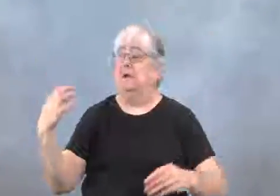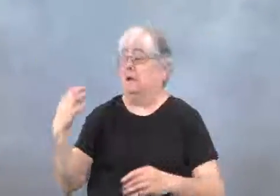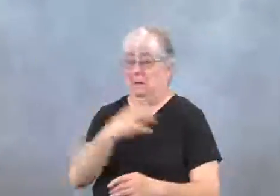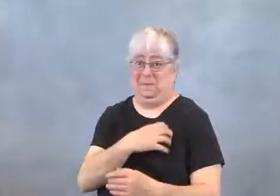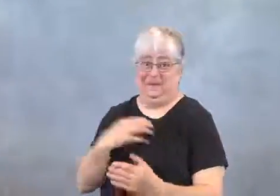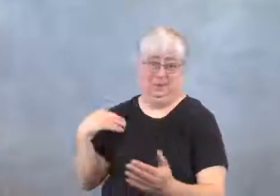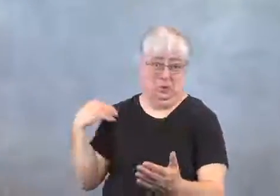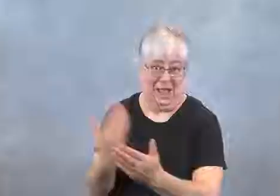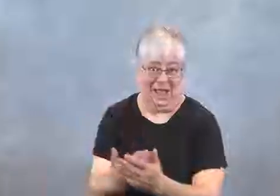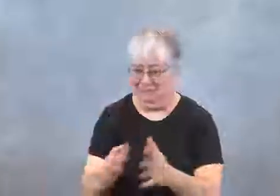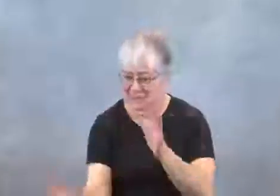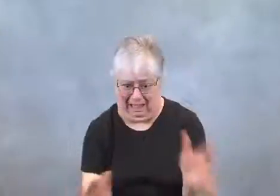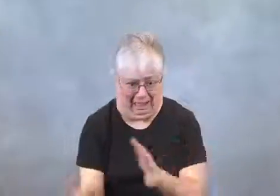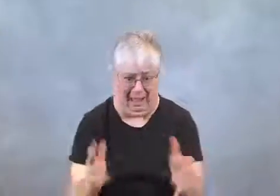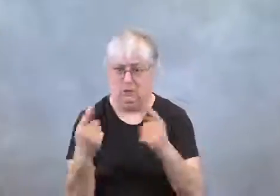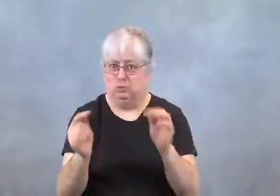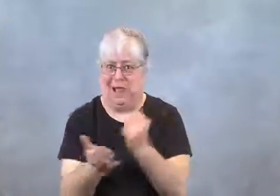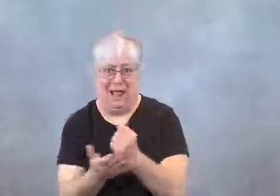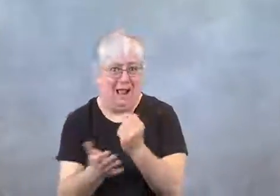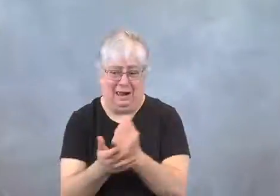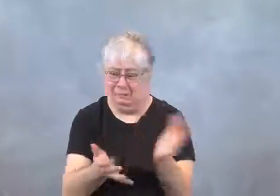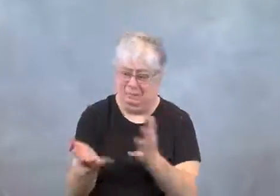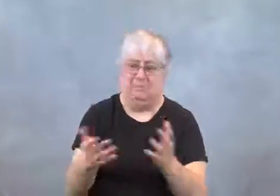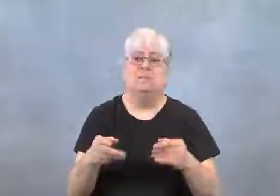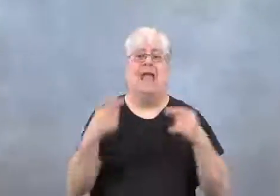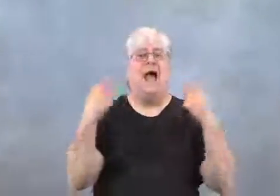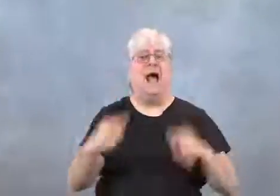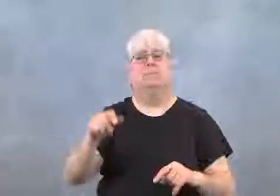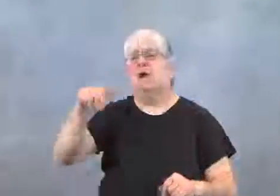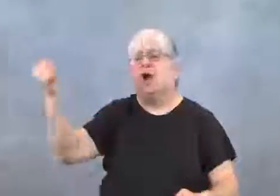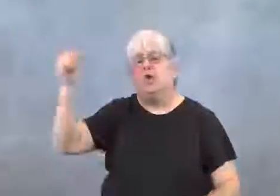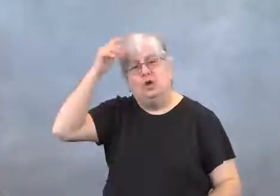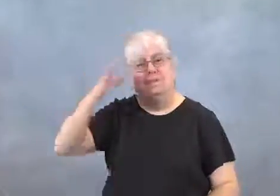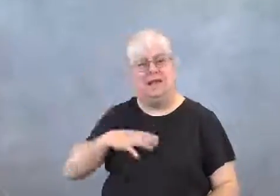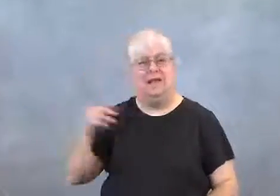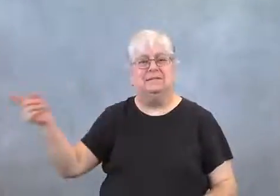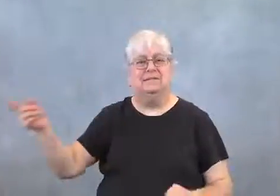The police arrived, and were trying to help.